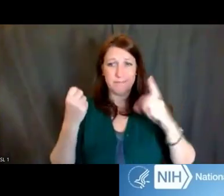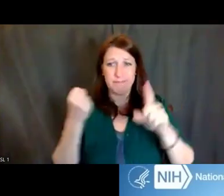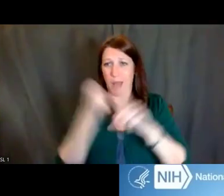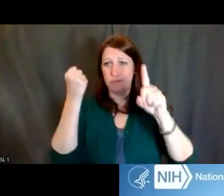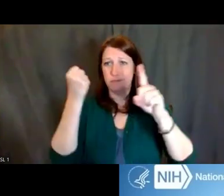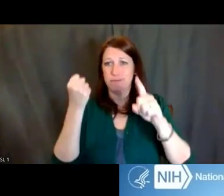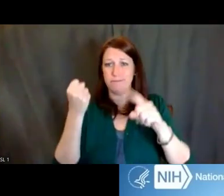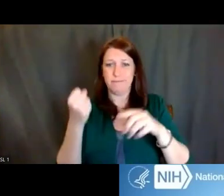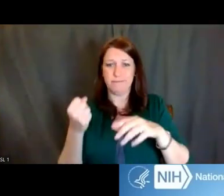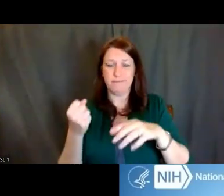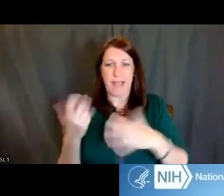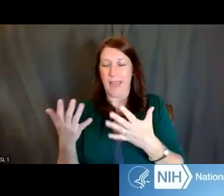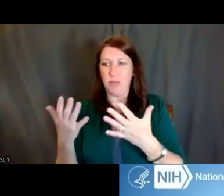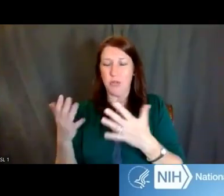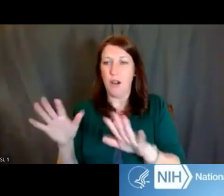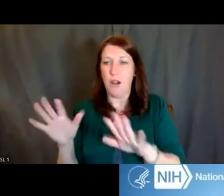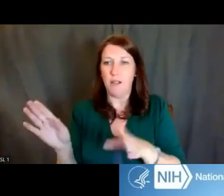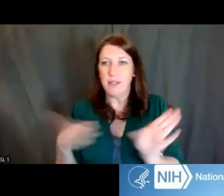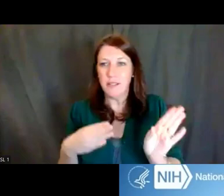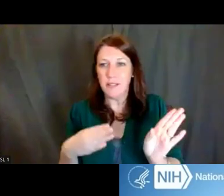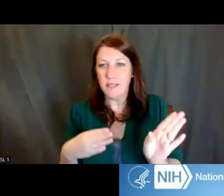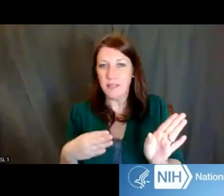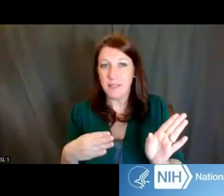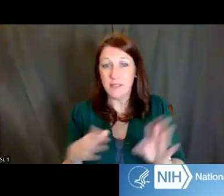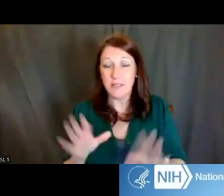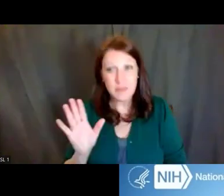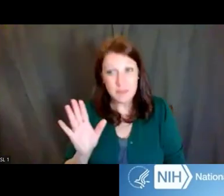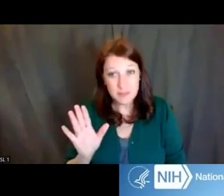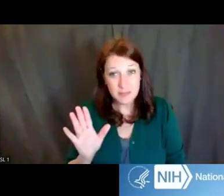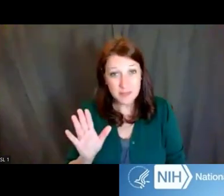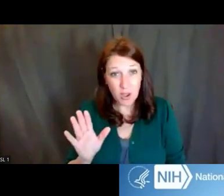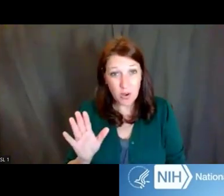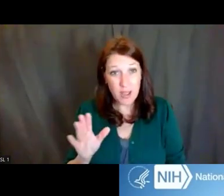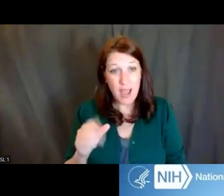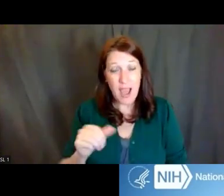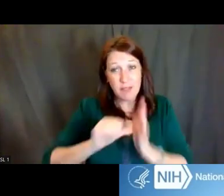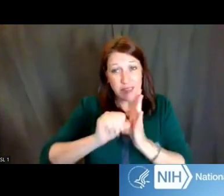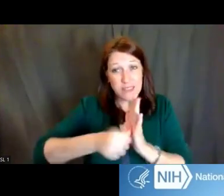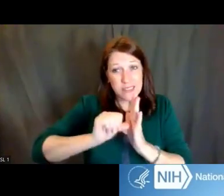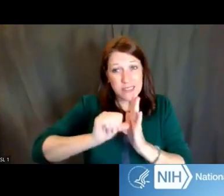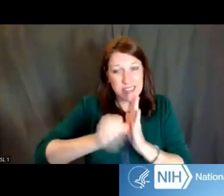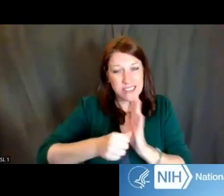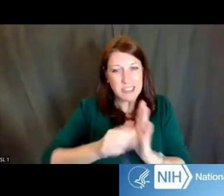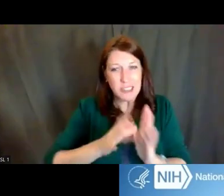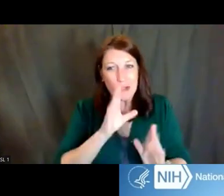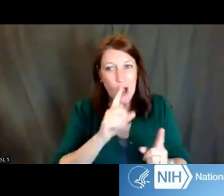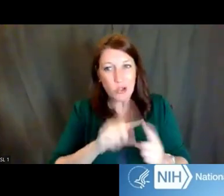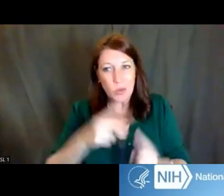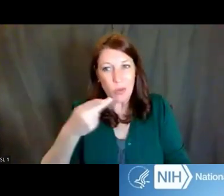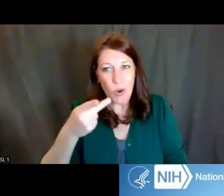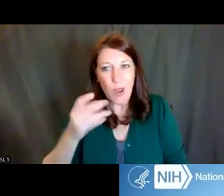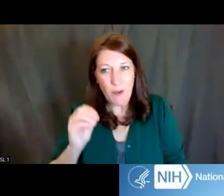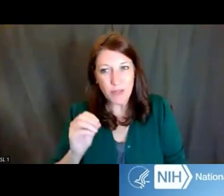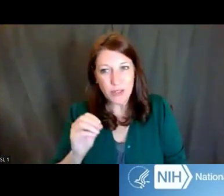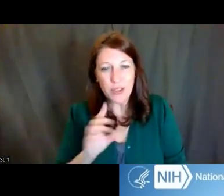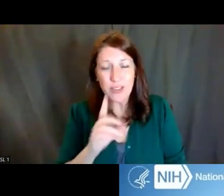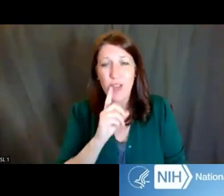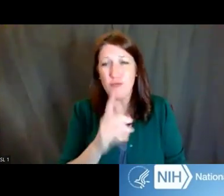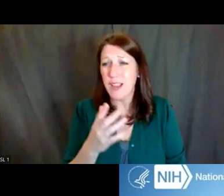So if you don't remember anything else that we say -- talk to your program officer. They really are your research best friend.